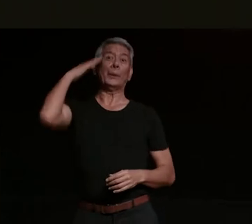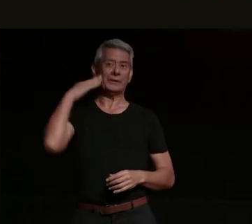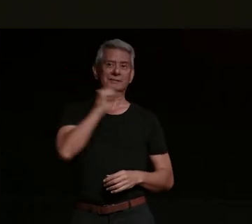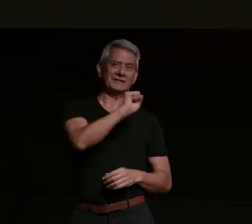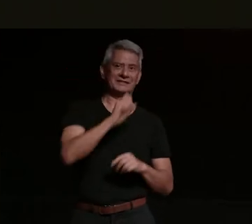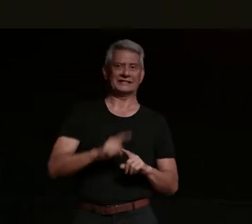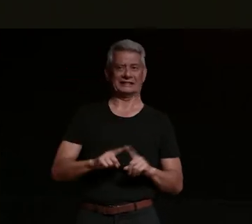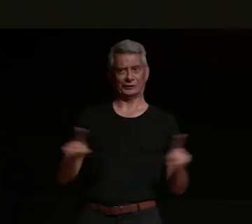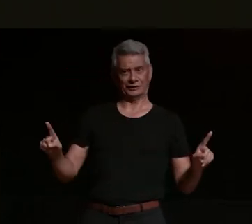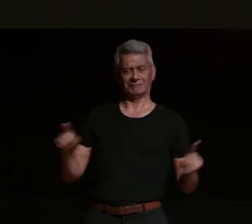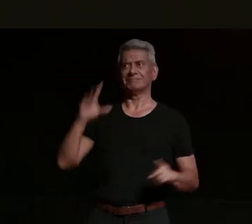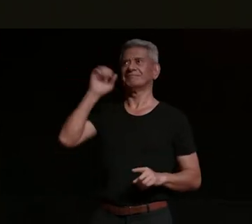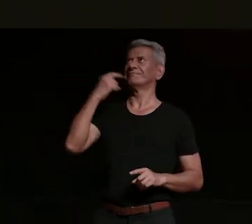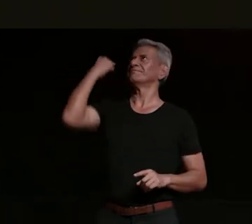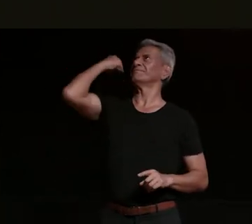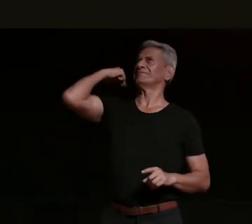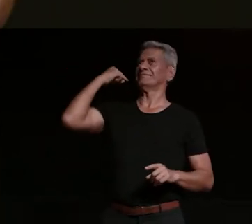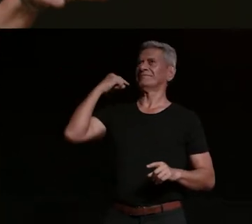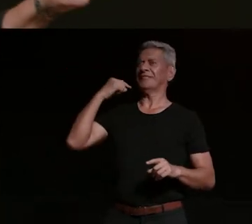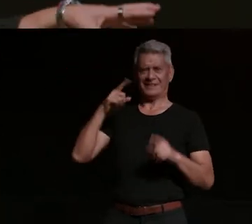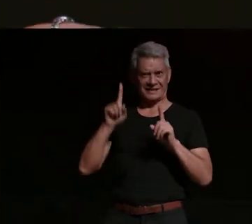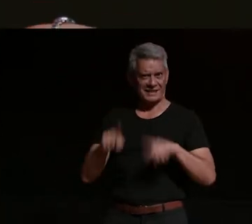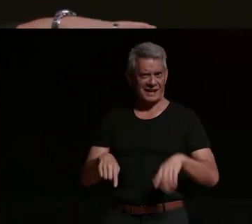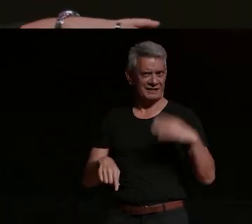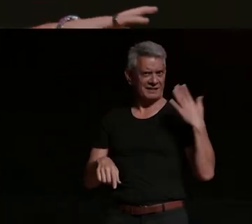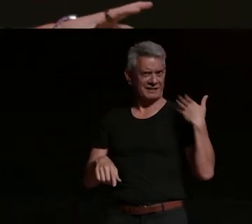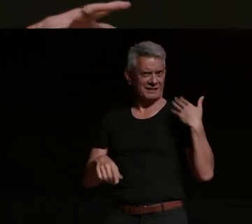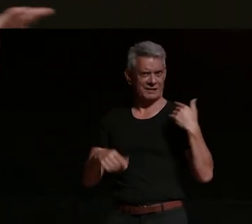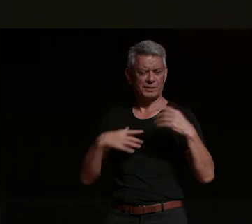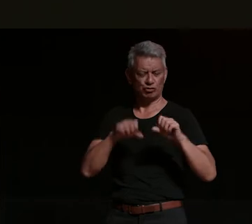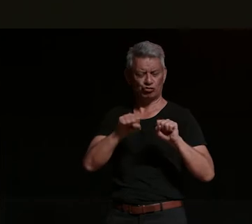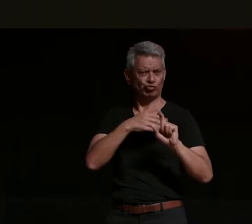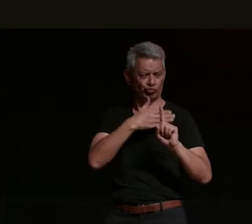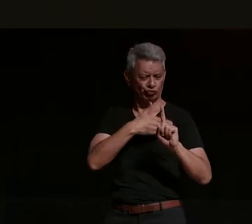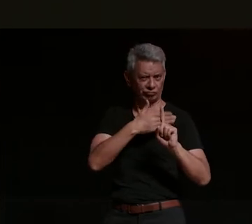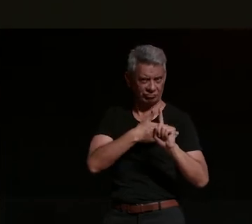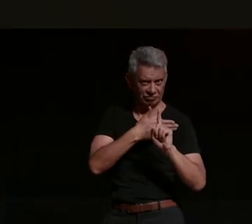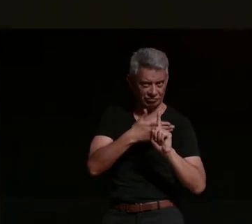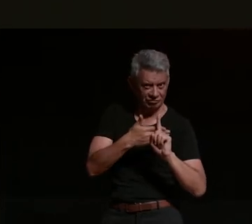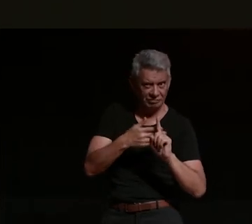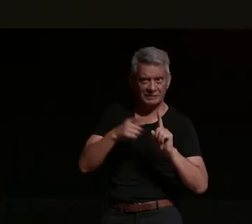started writing and i had my mum or i'd read him for a while and i started doing paramedicine and